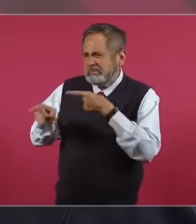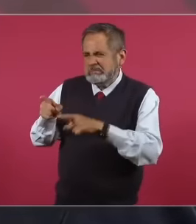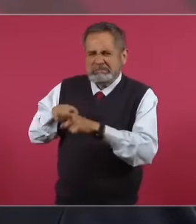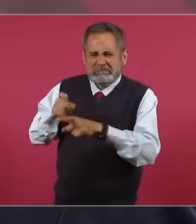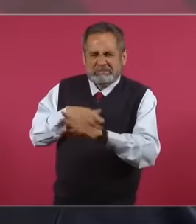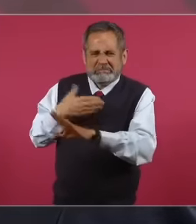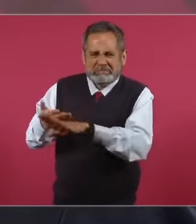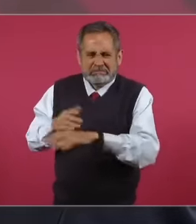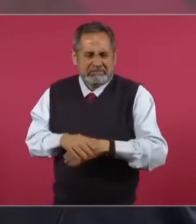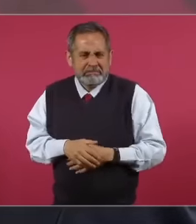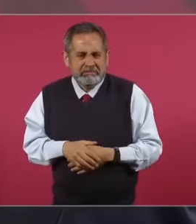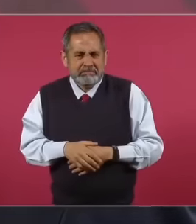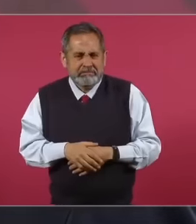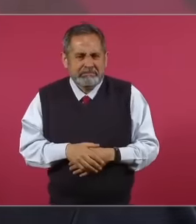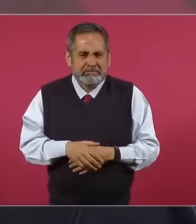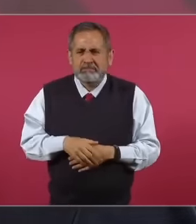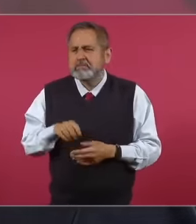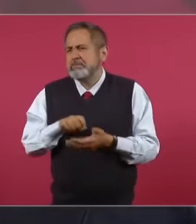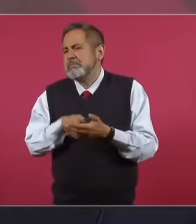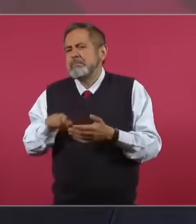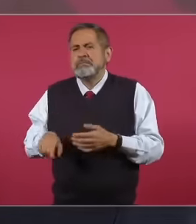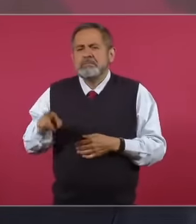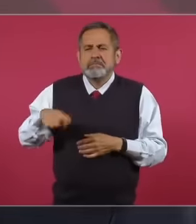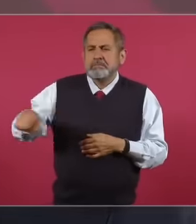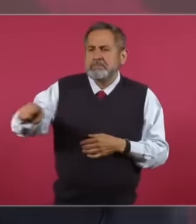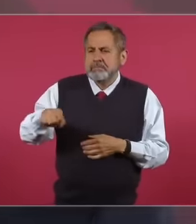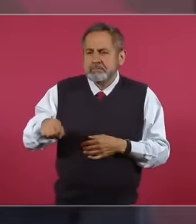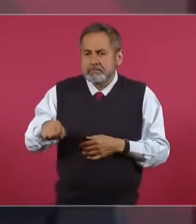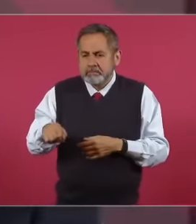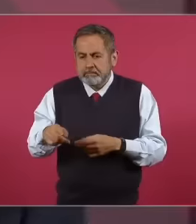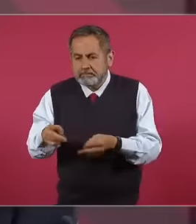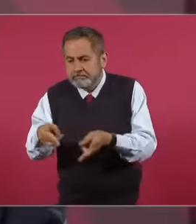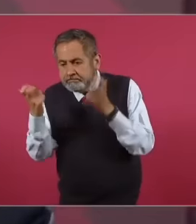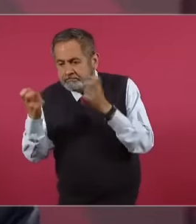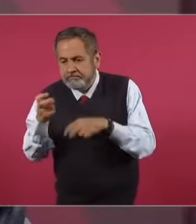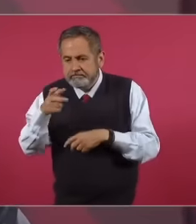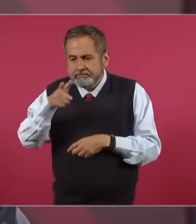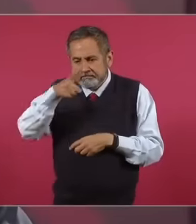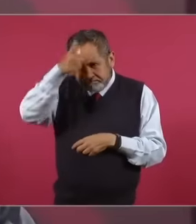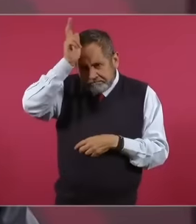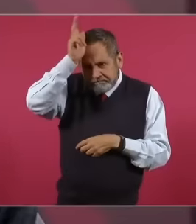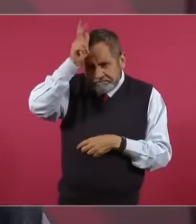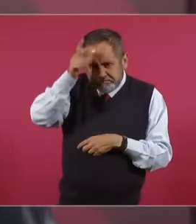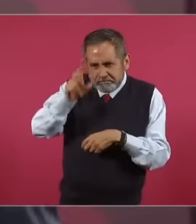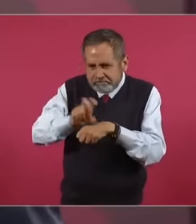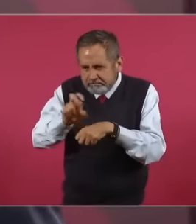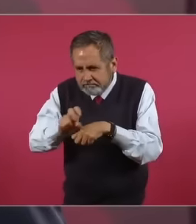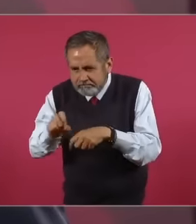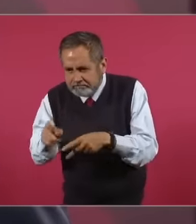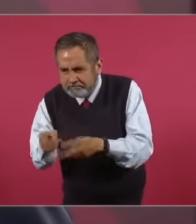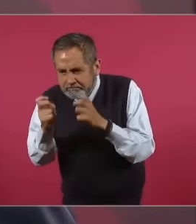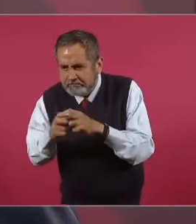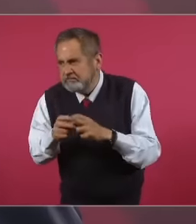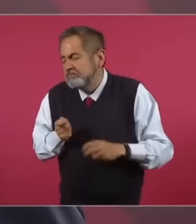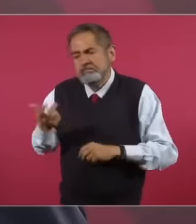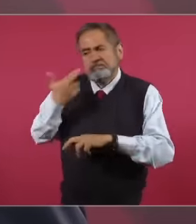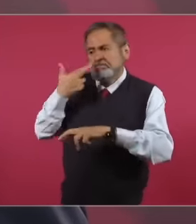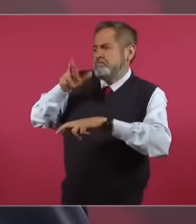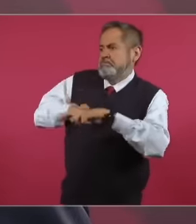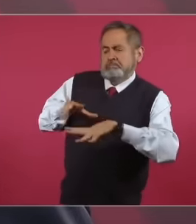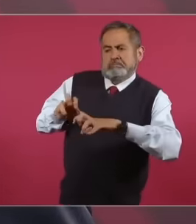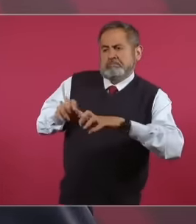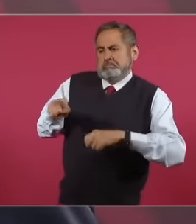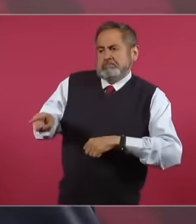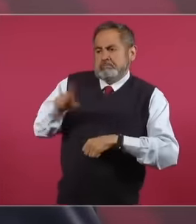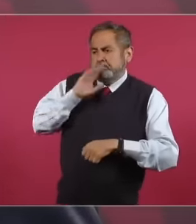thief was the one who stole a chicken in the towns who stole a